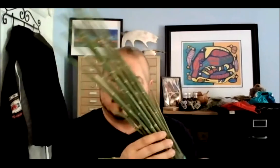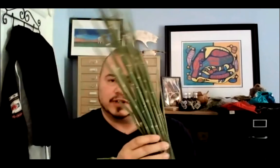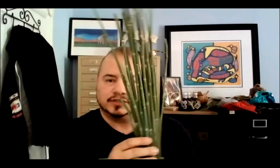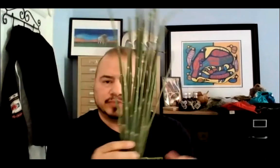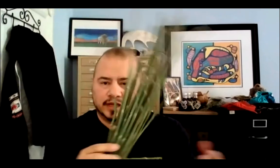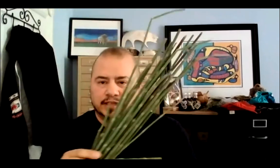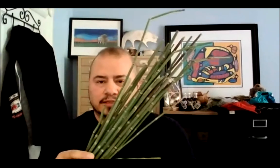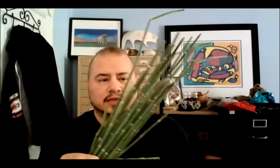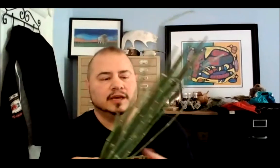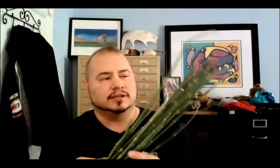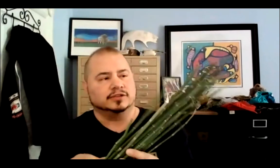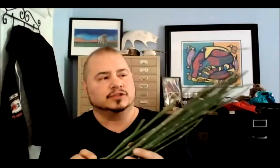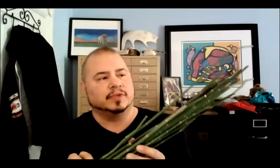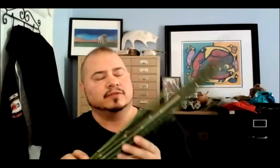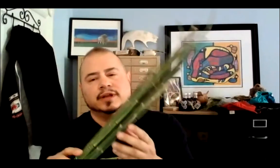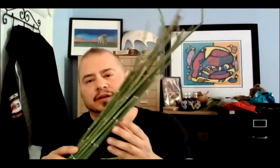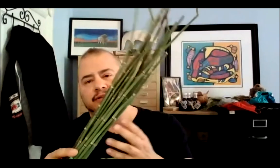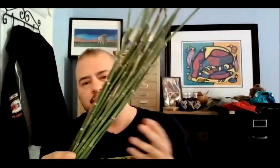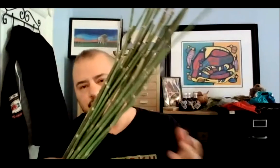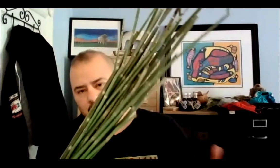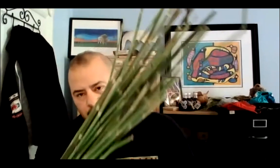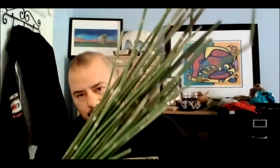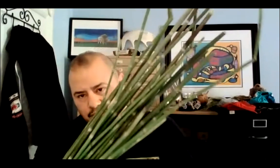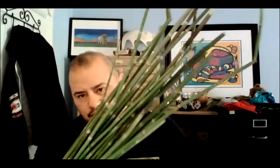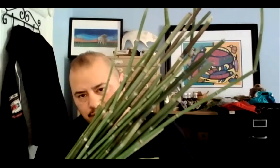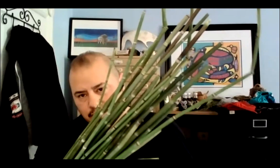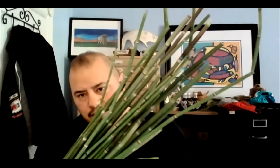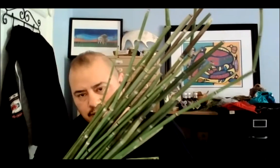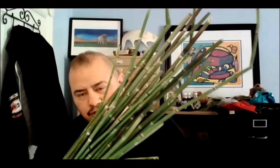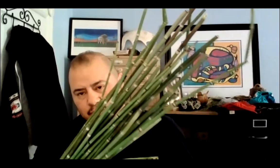properties of plants. So this plant right here is called scouring rush, this is one